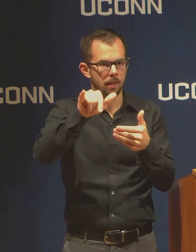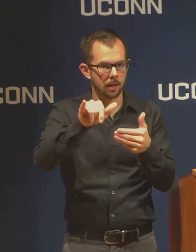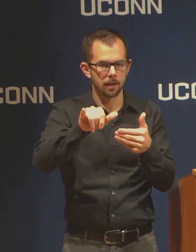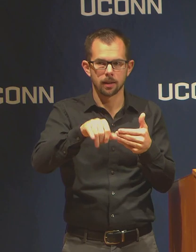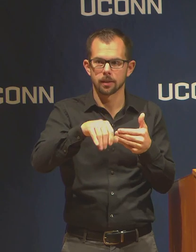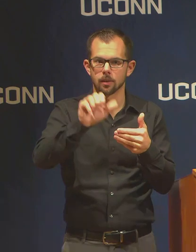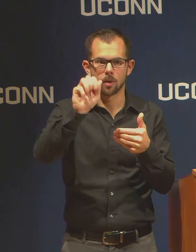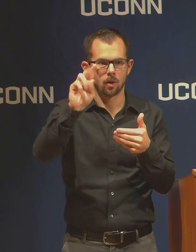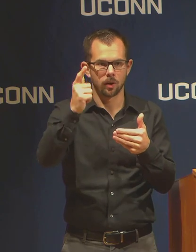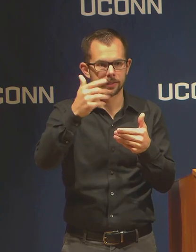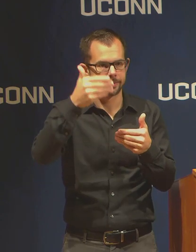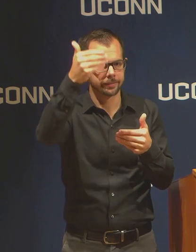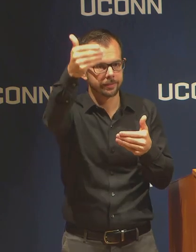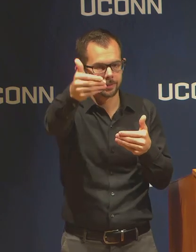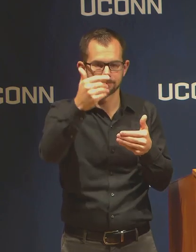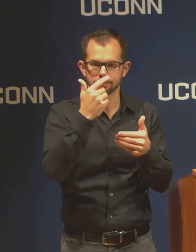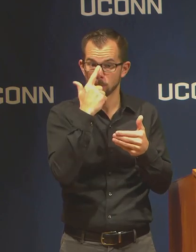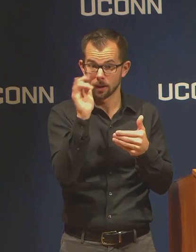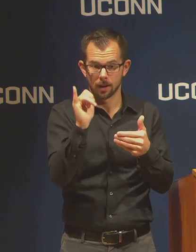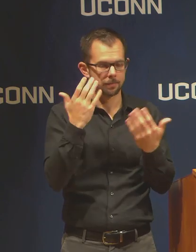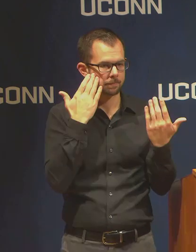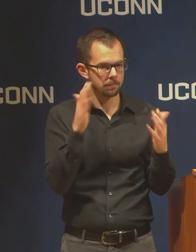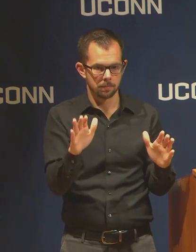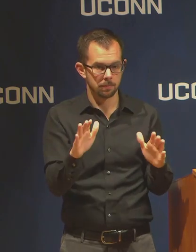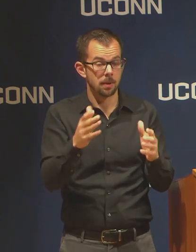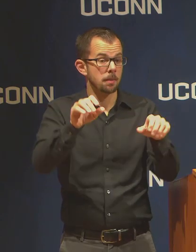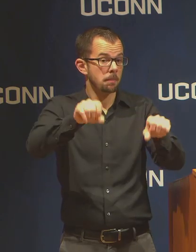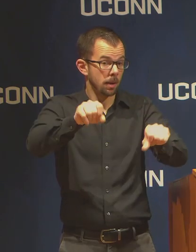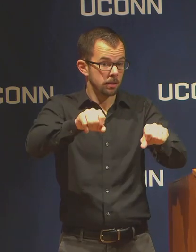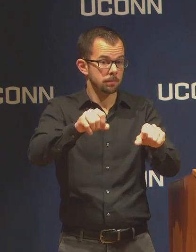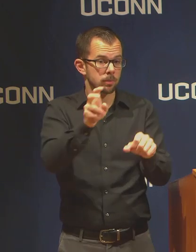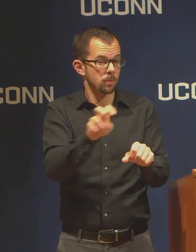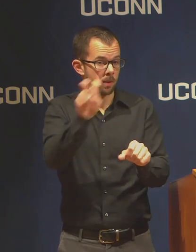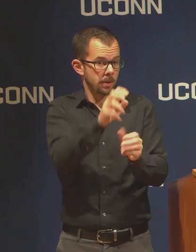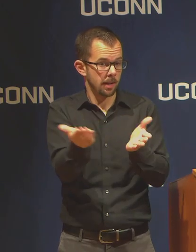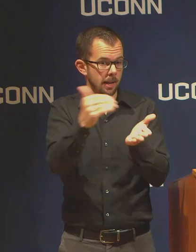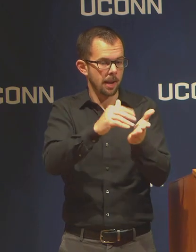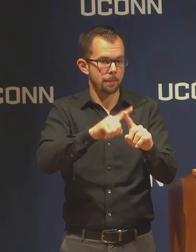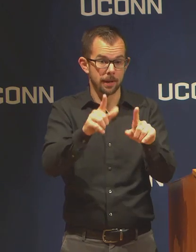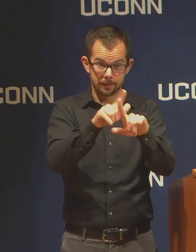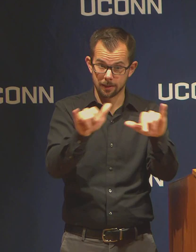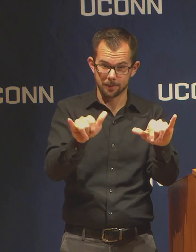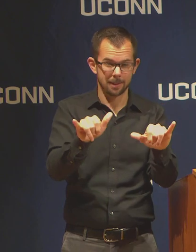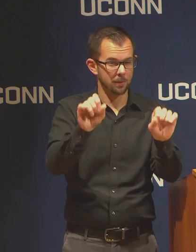It is possible, but it is likely that it will not be possible.